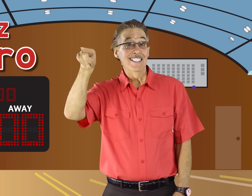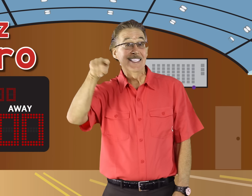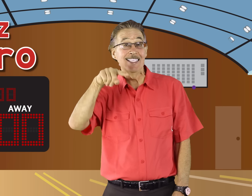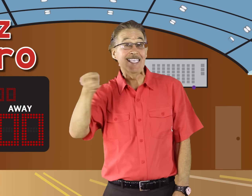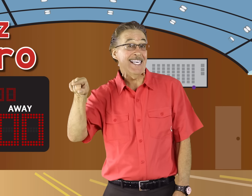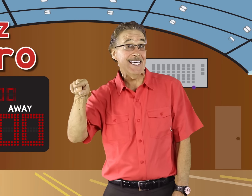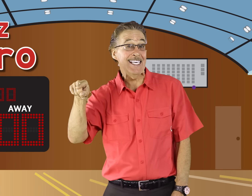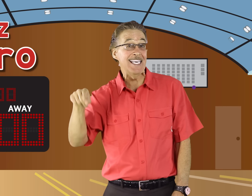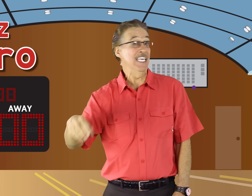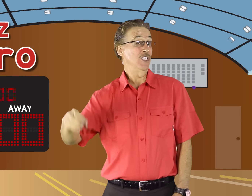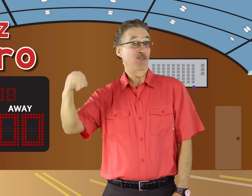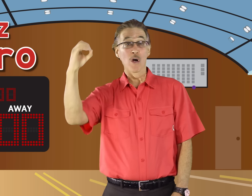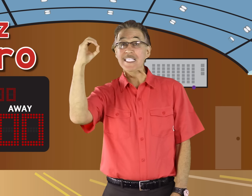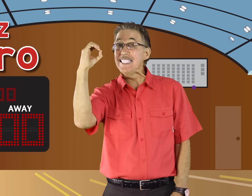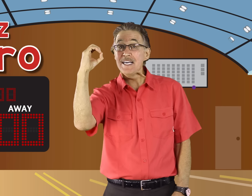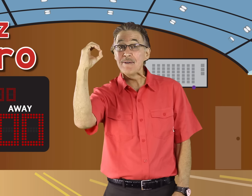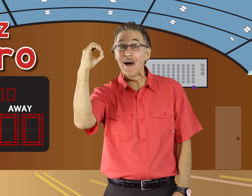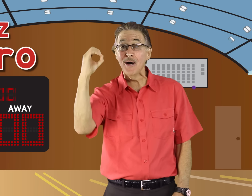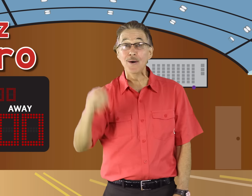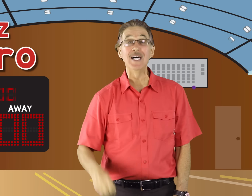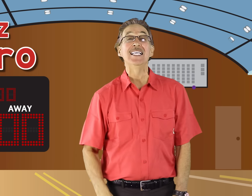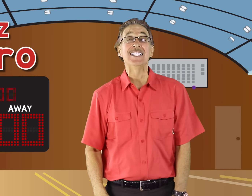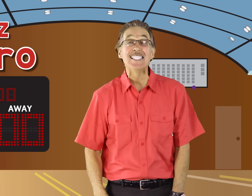Z is for zero